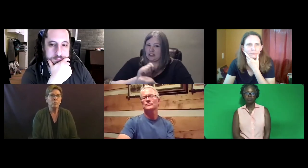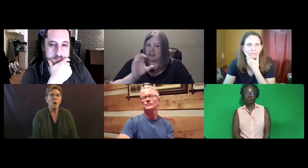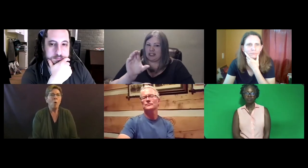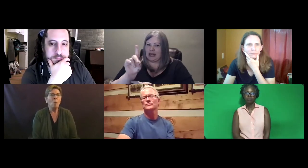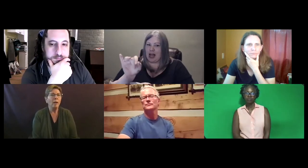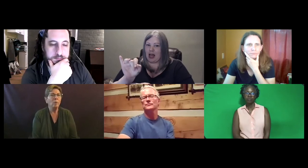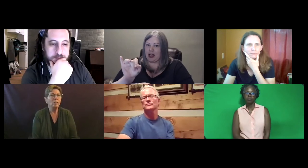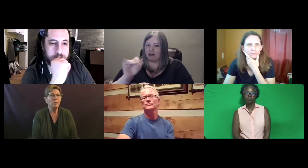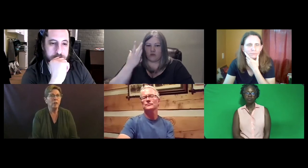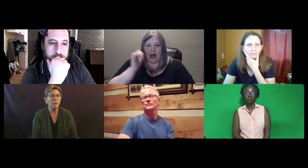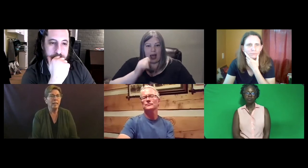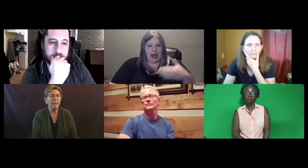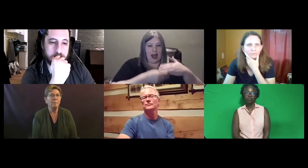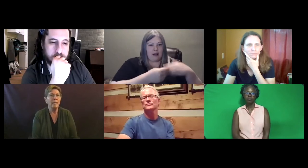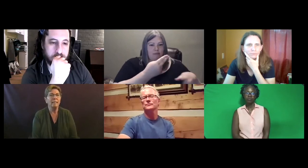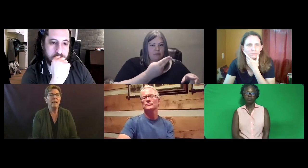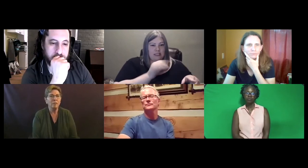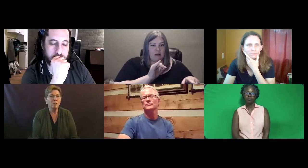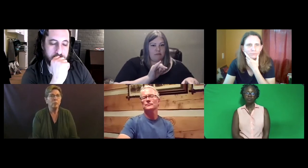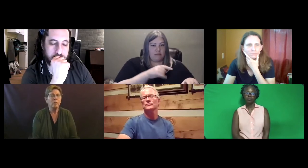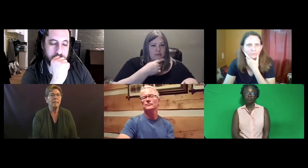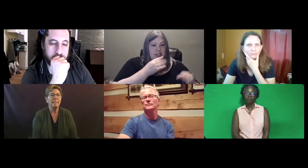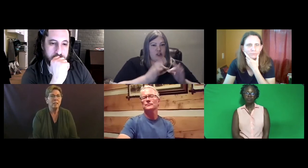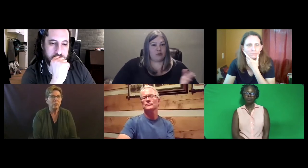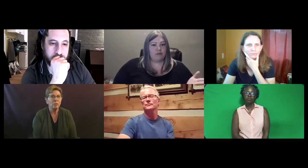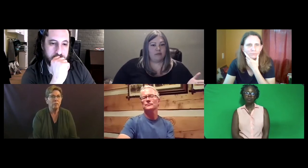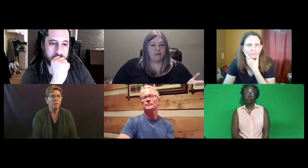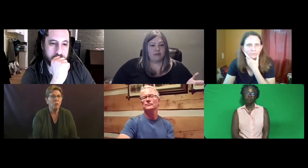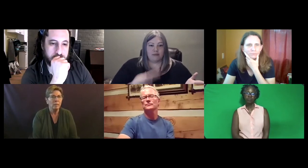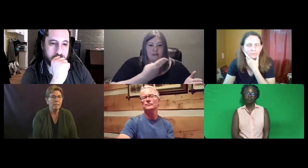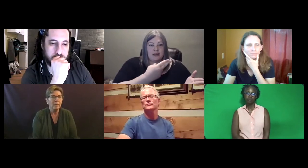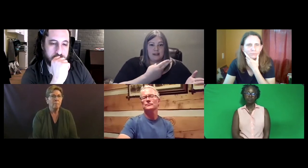Why don't we shift our thinking and make the deaf interpreters be the center of the focus